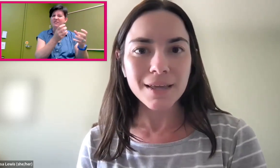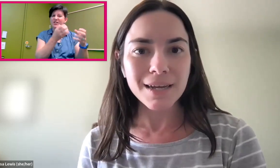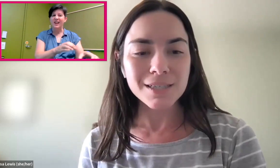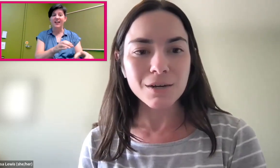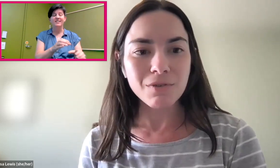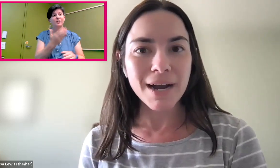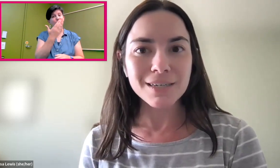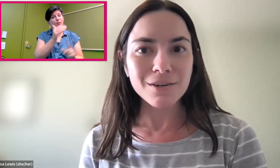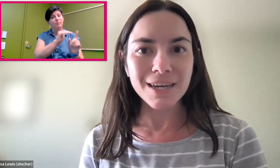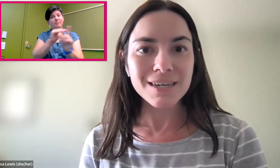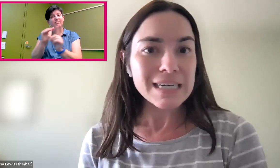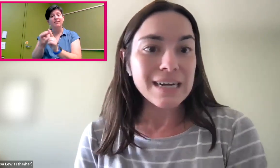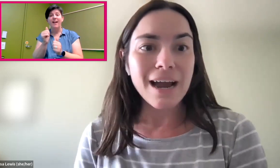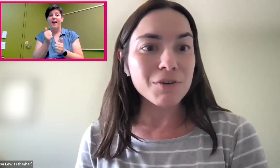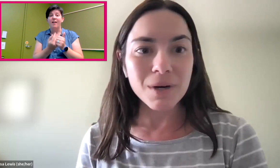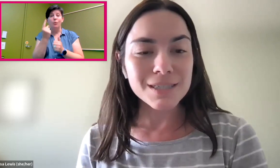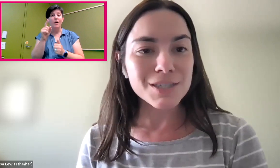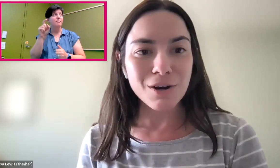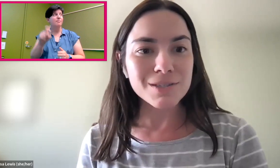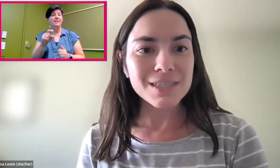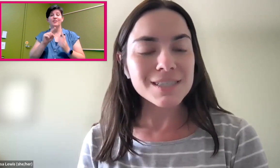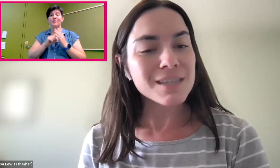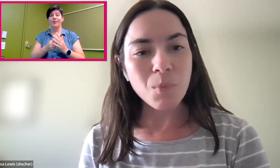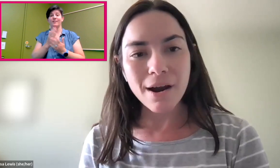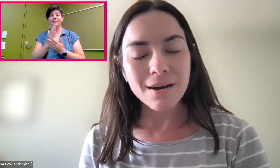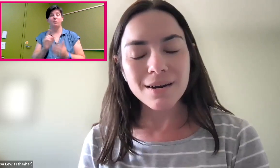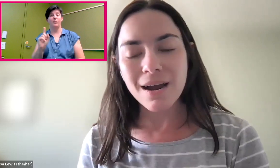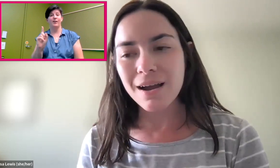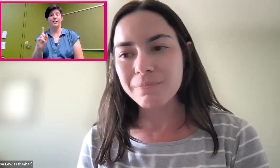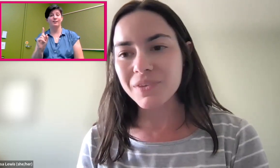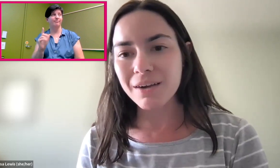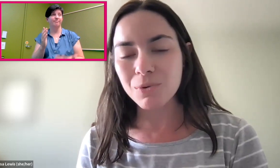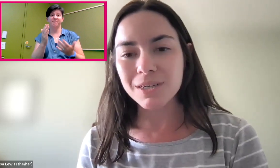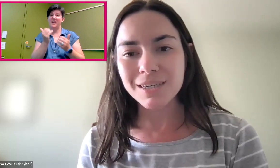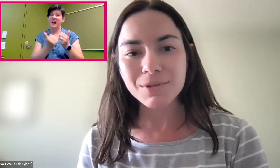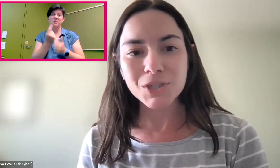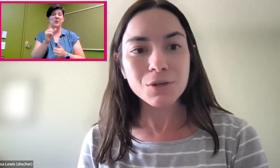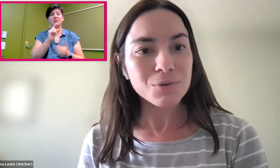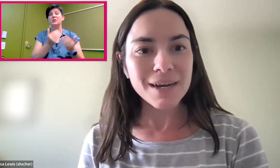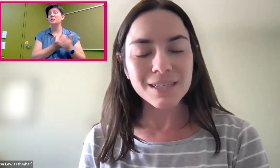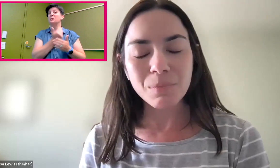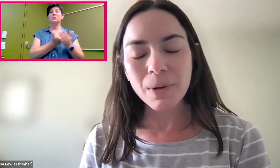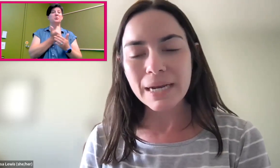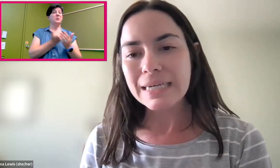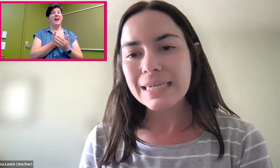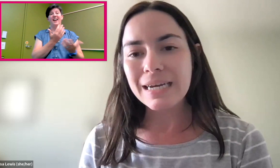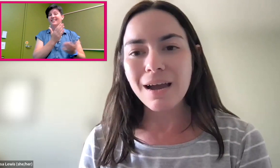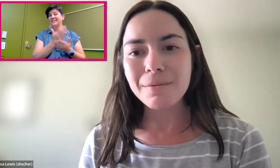And I think it's a good reminder that everyone starts somewhere, and everyone is new at some point.